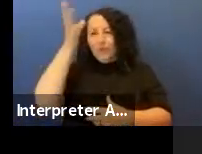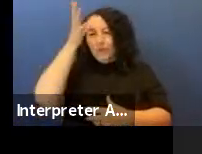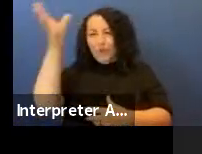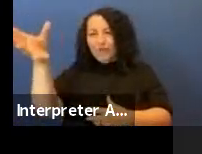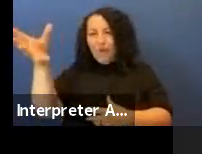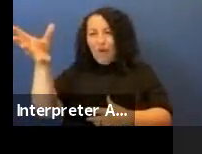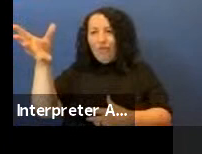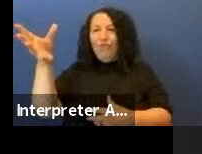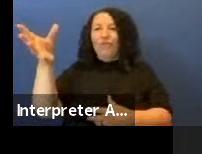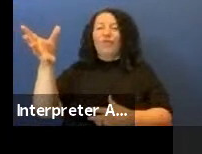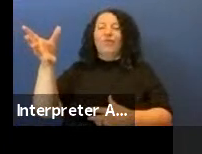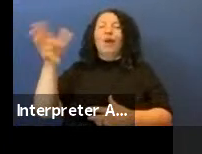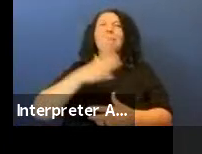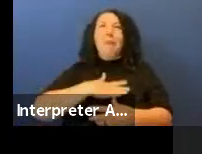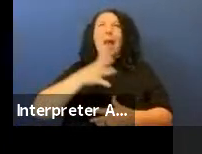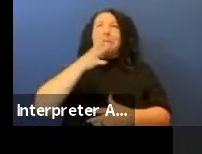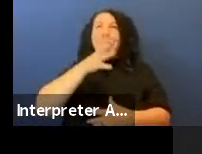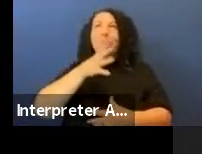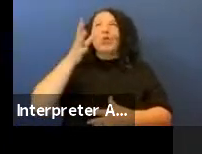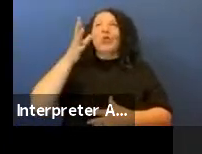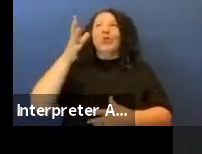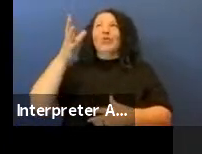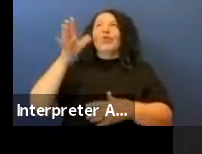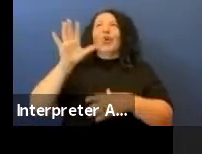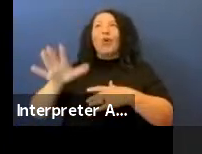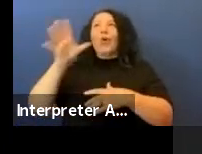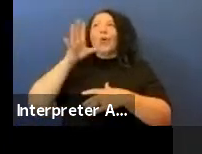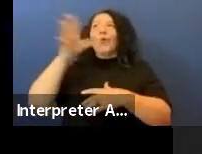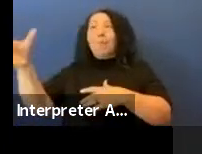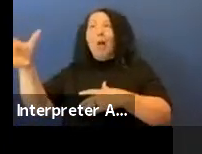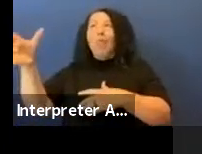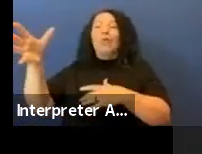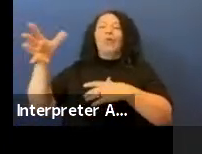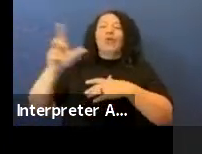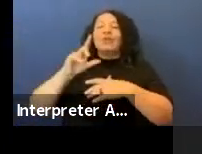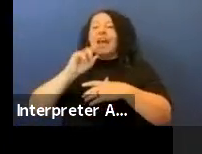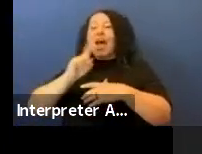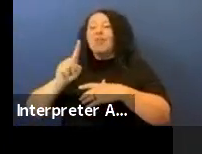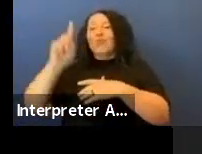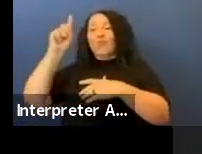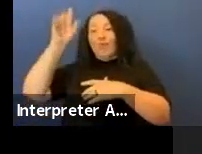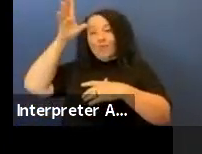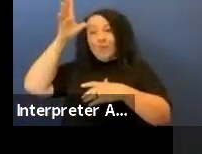my mother's grandmother's grandfather's older brother.